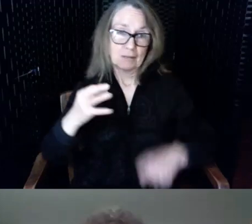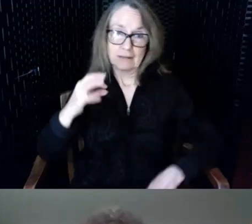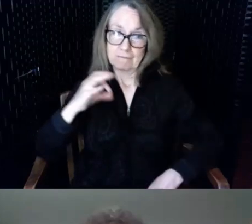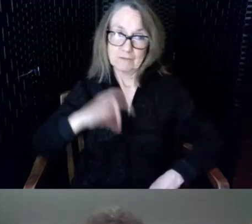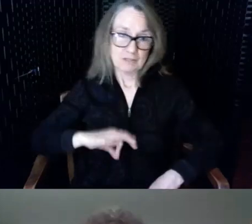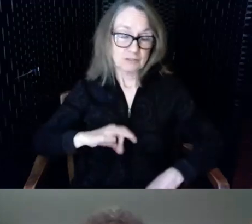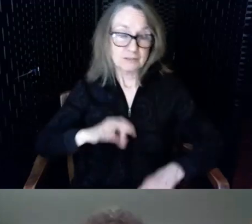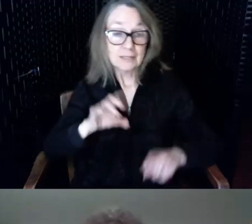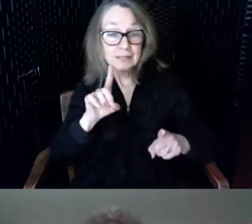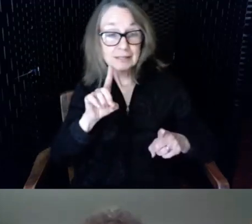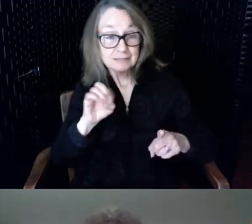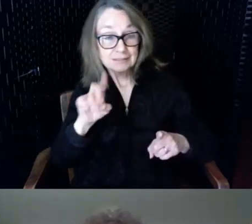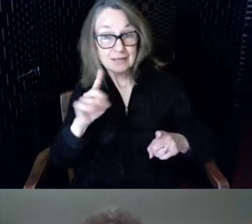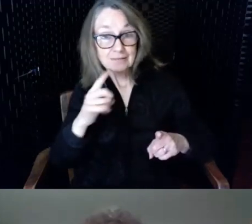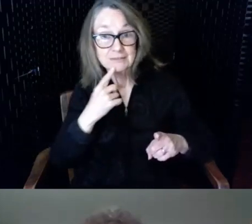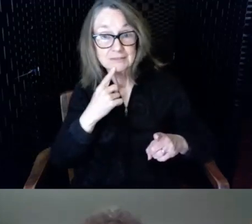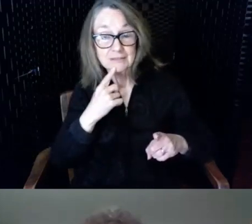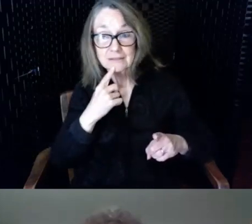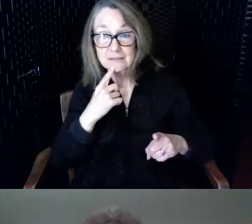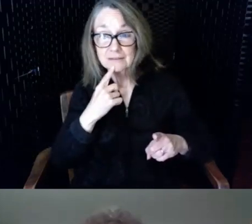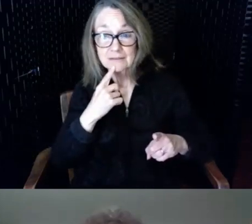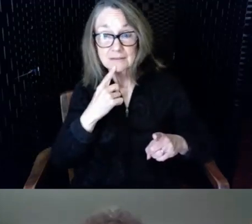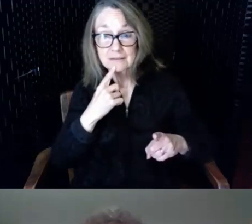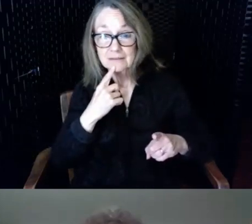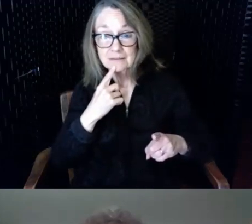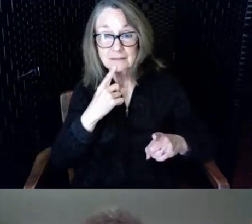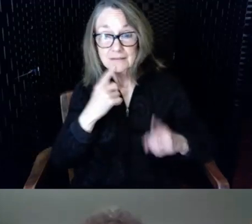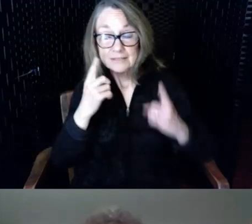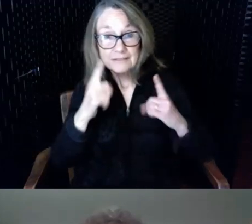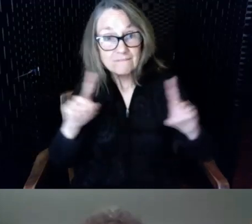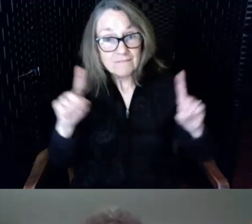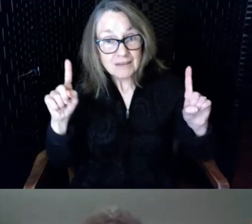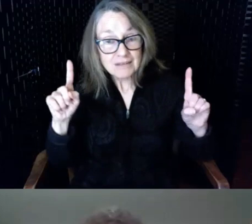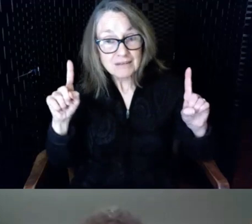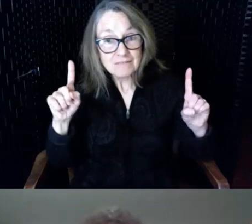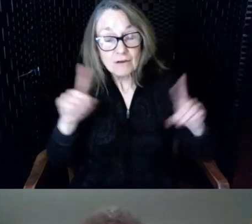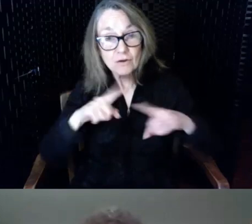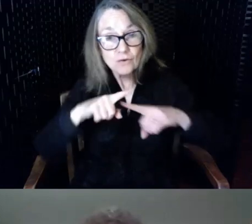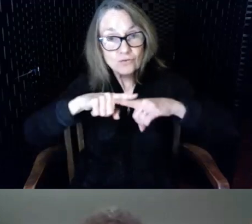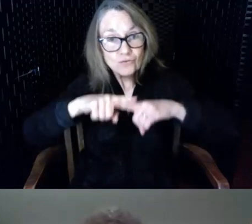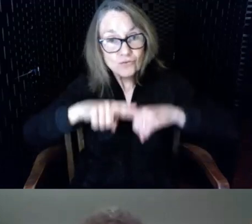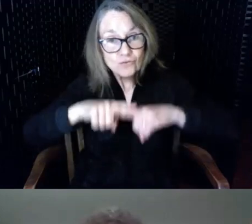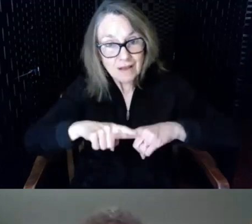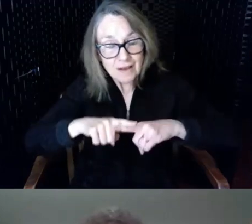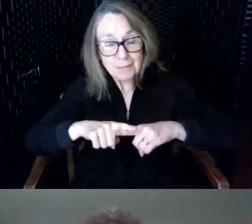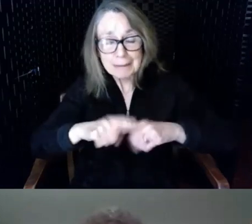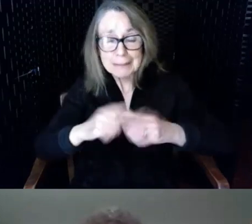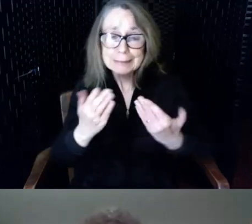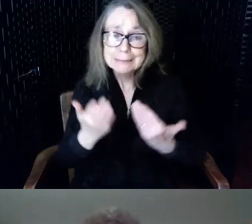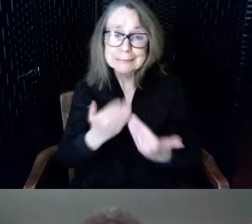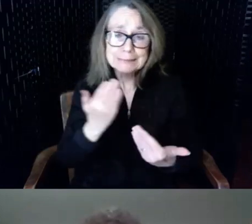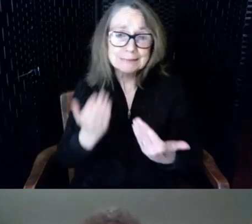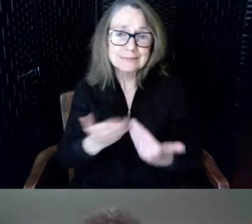and it is effective it is reliable it is seamless and the research that I read